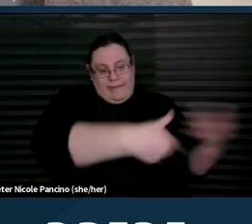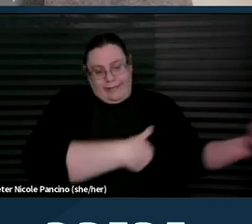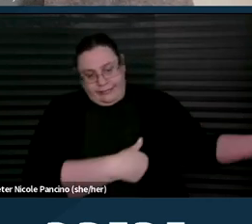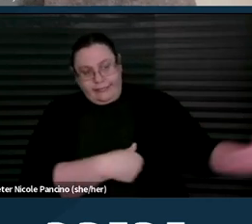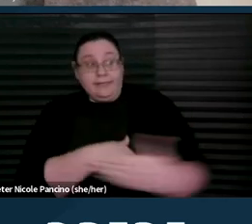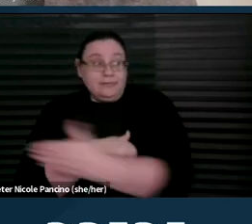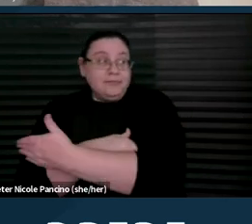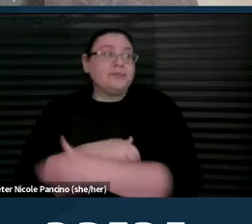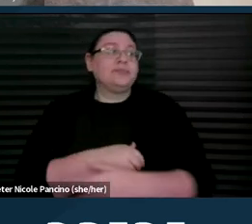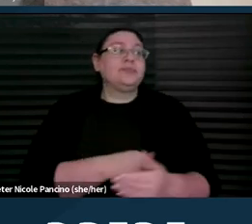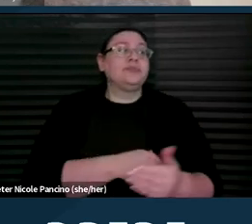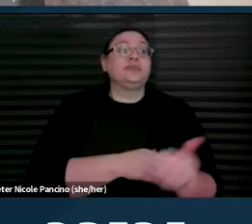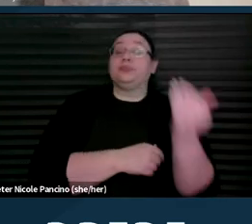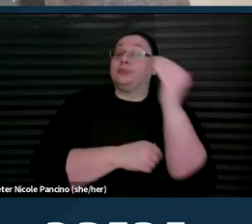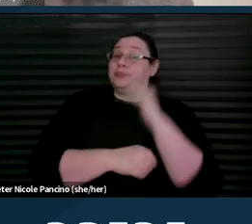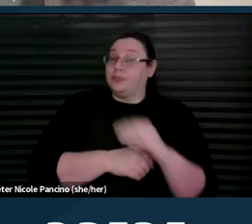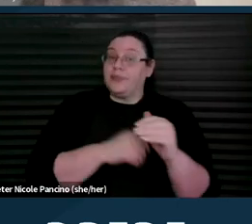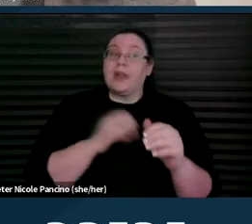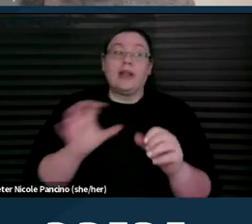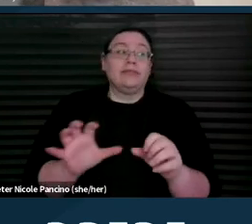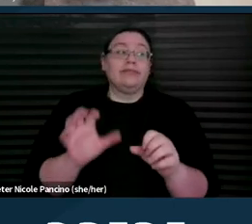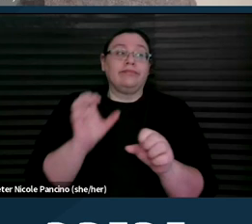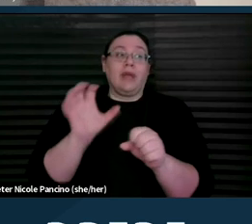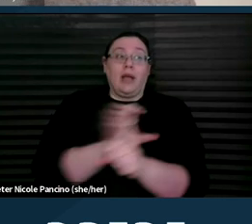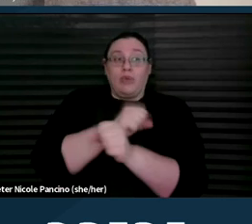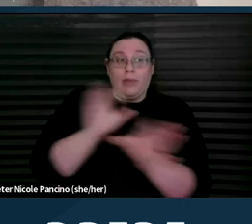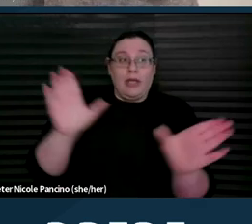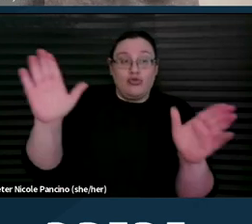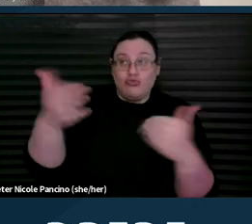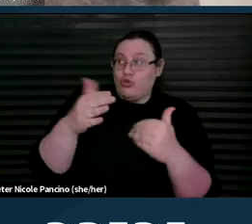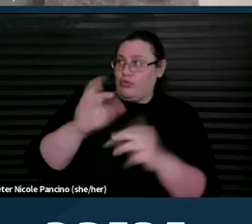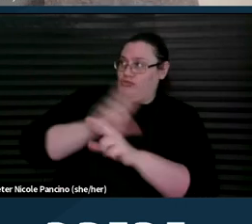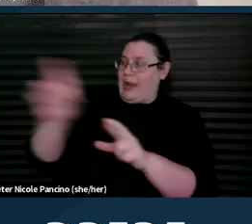In addition, providers can reserve an appointment room that has accessible equipment.